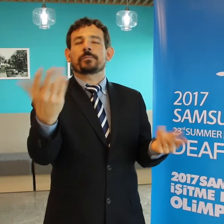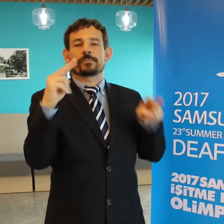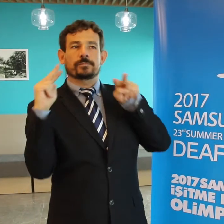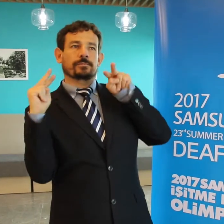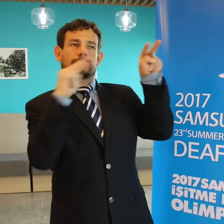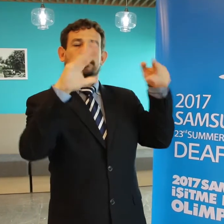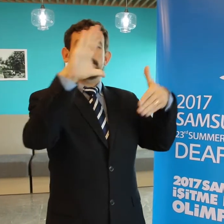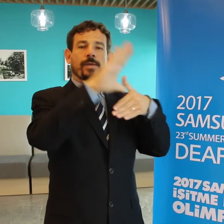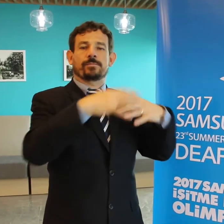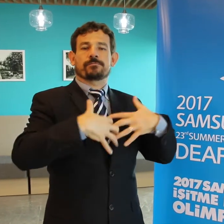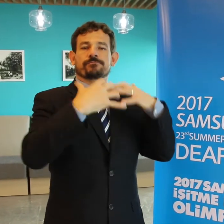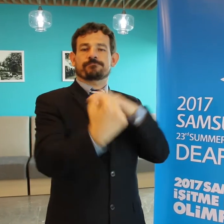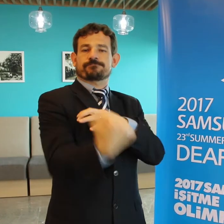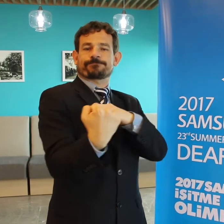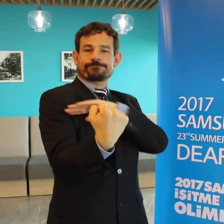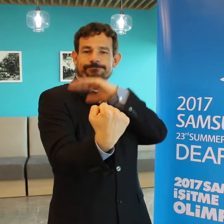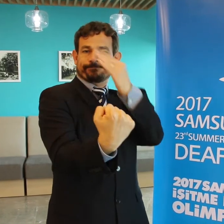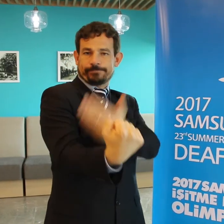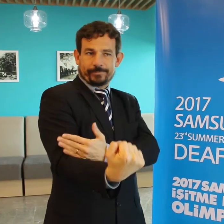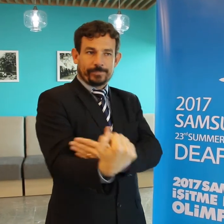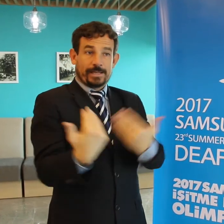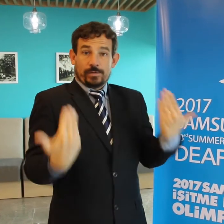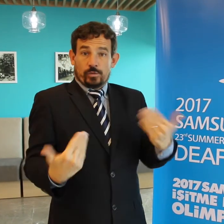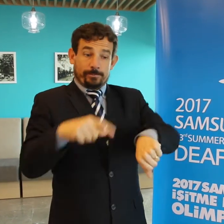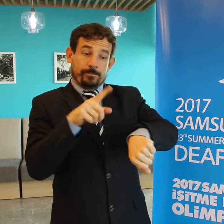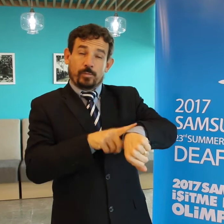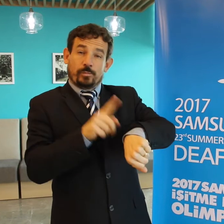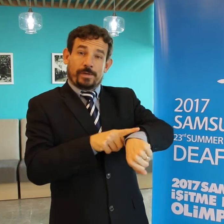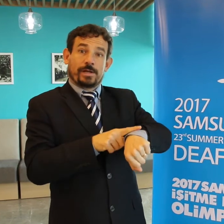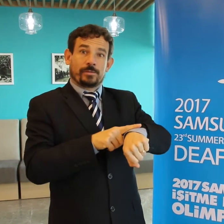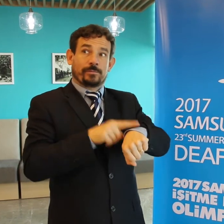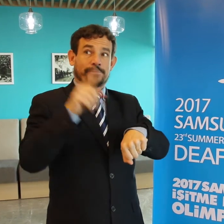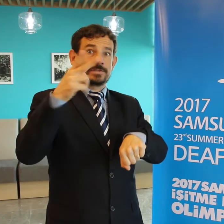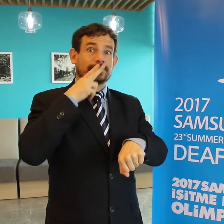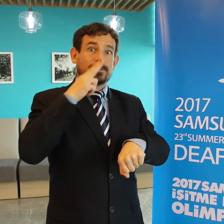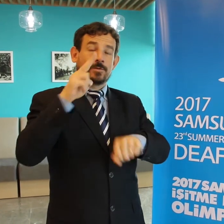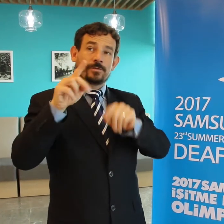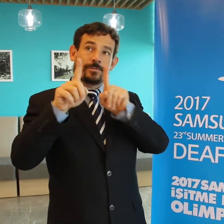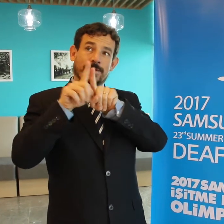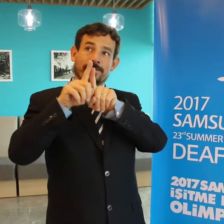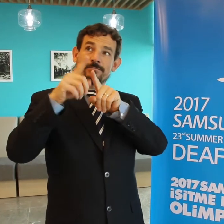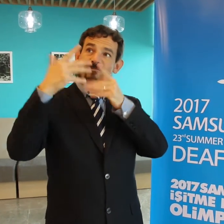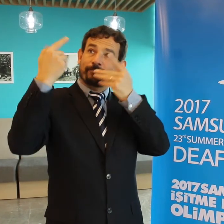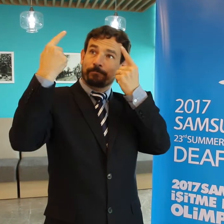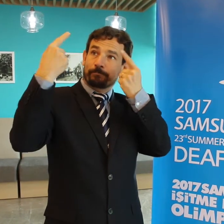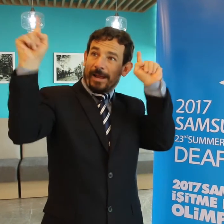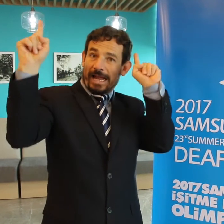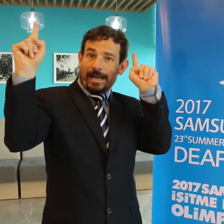In the near future, I aim to restore PANADMES as a stronger and recognizable organization. When this Summer Deaflympics is successful,